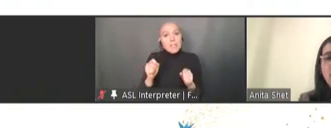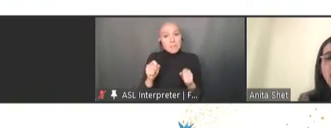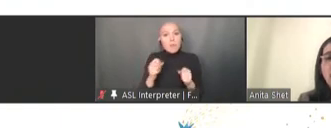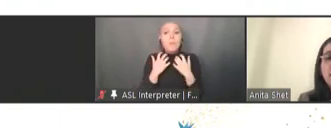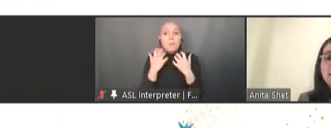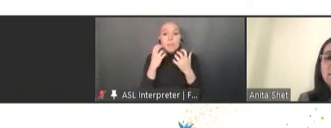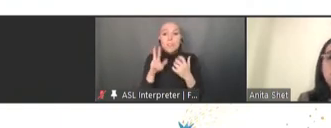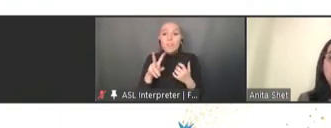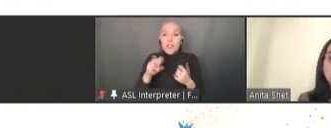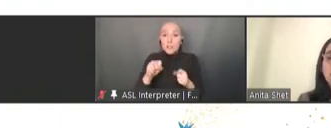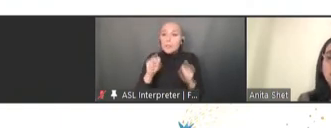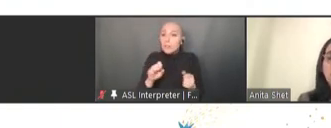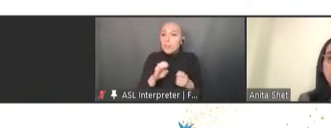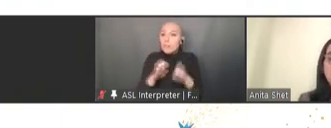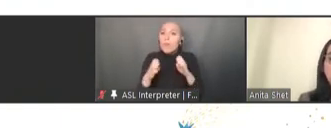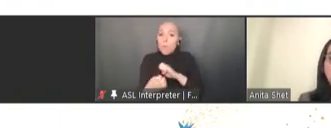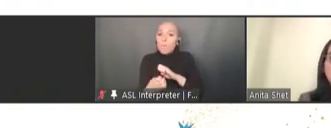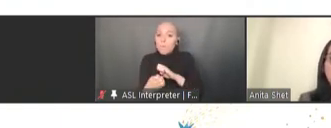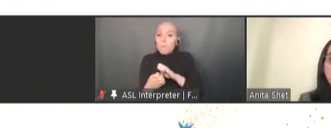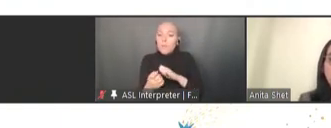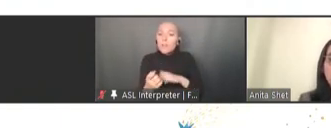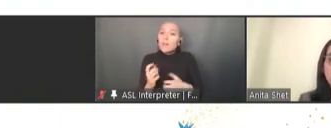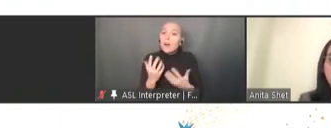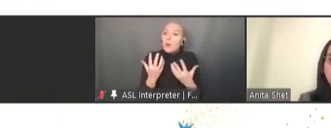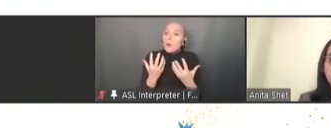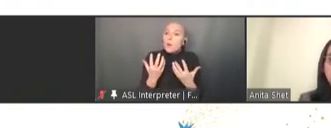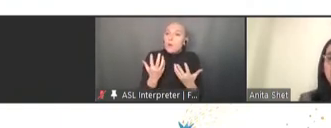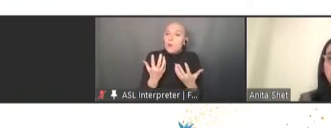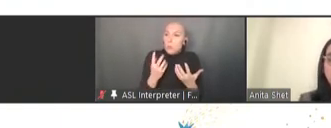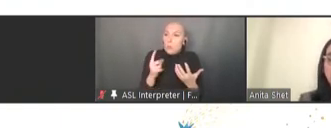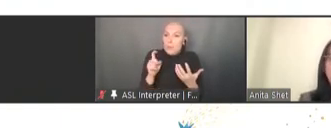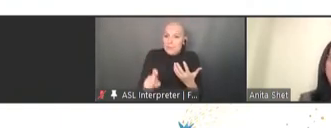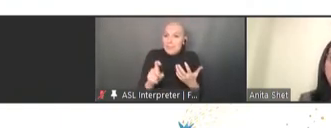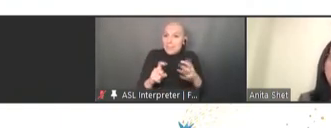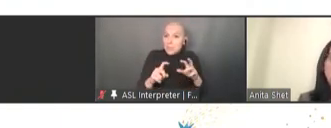and we really need to think about that and do everything we can to